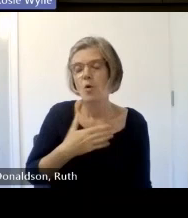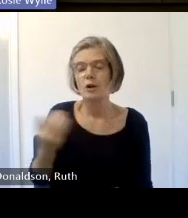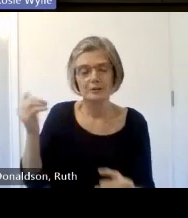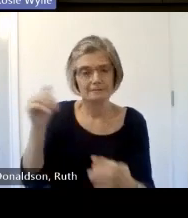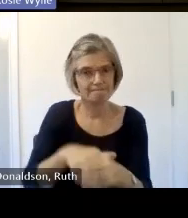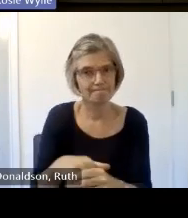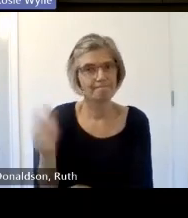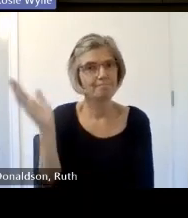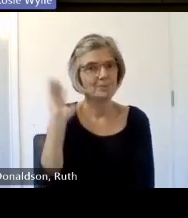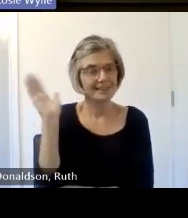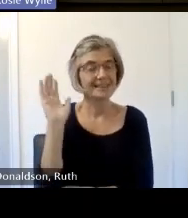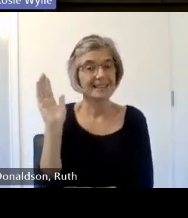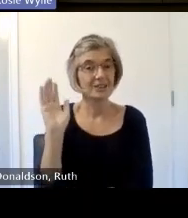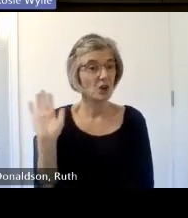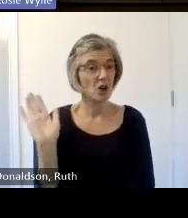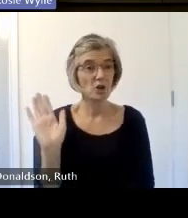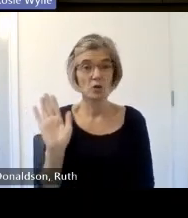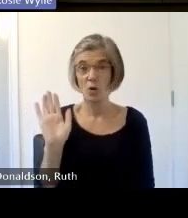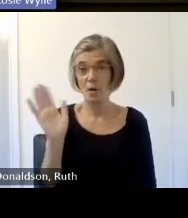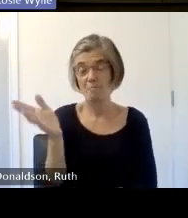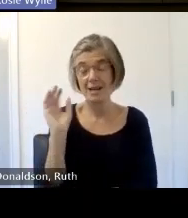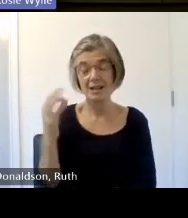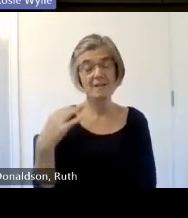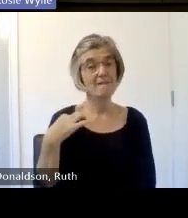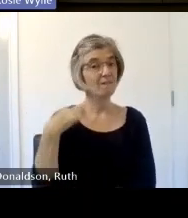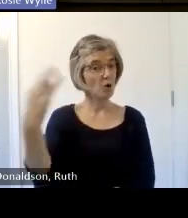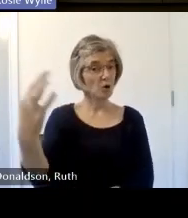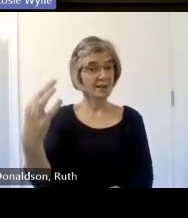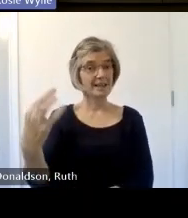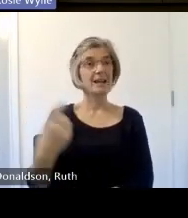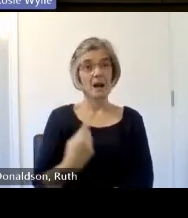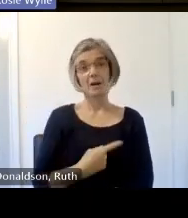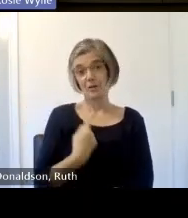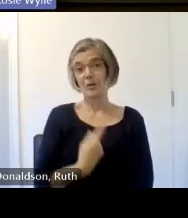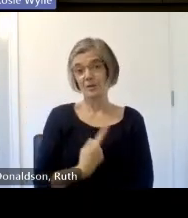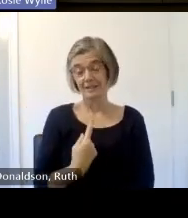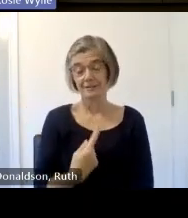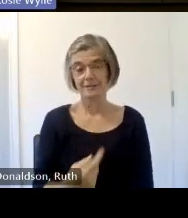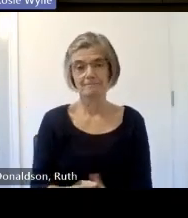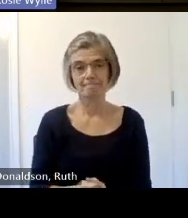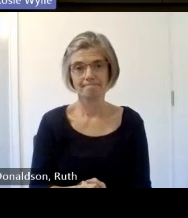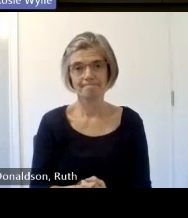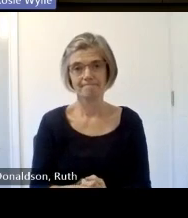themselves as that call out about exploring the topic of resilience for Community Heritage for the